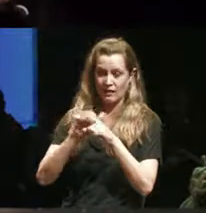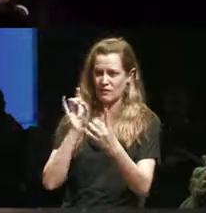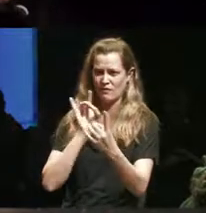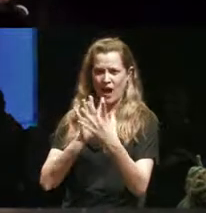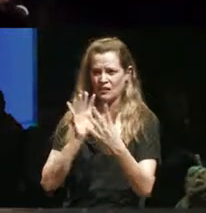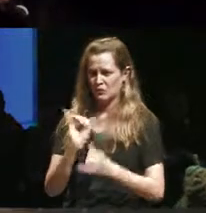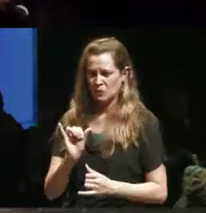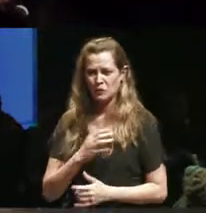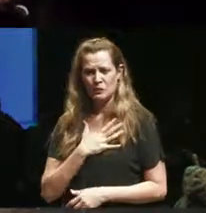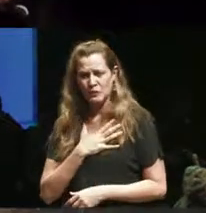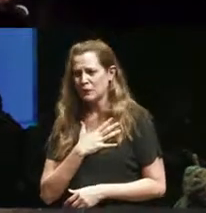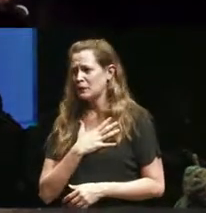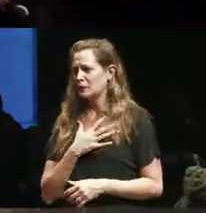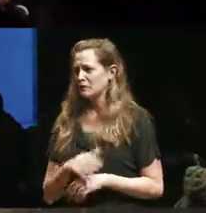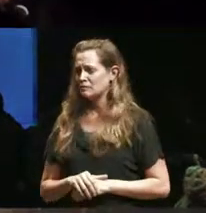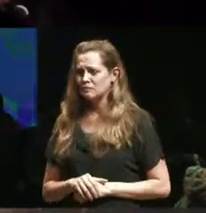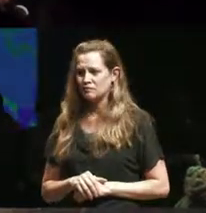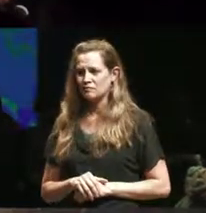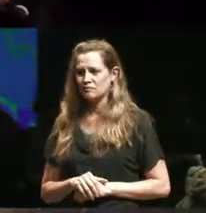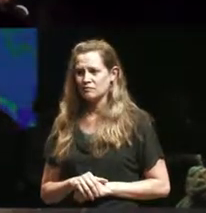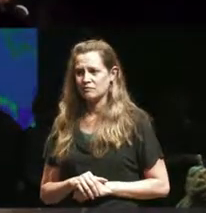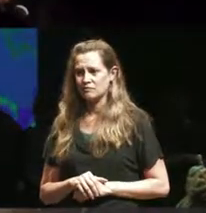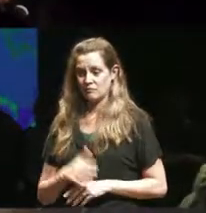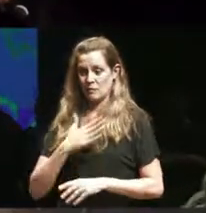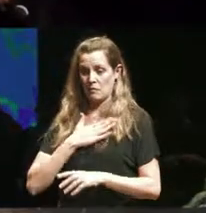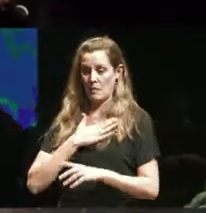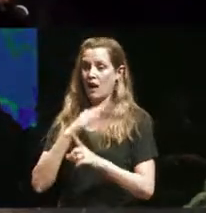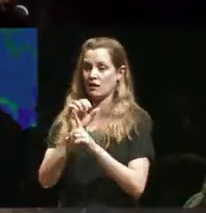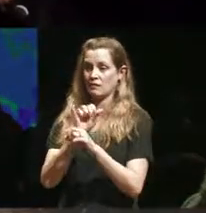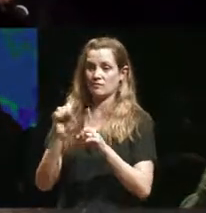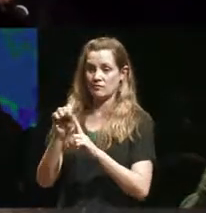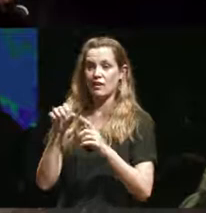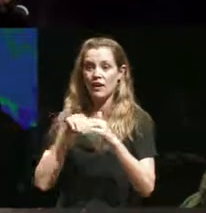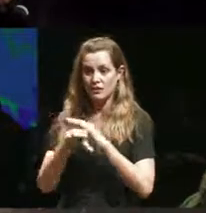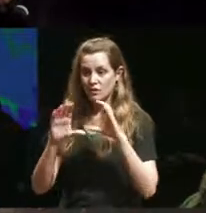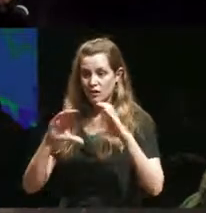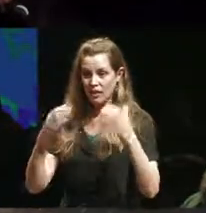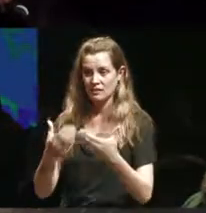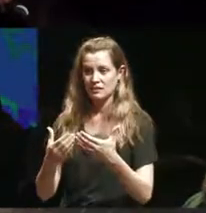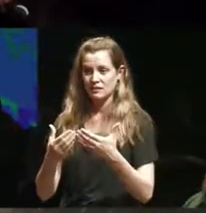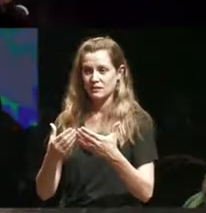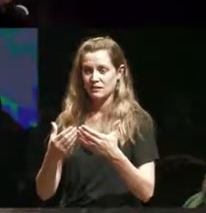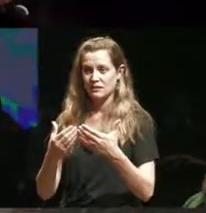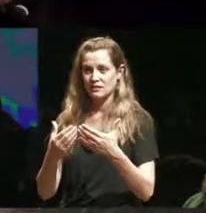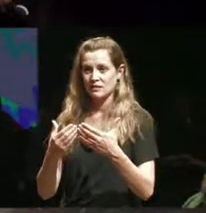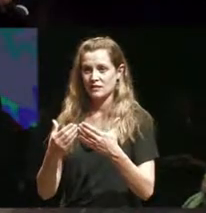well so I mean my own case when I'd go to classes I remember being I have a lot of trouble